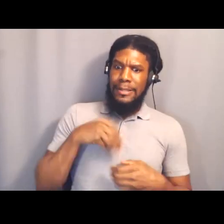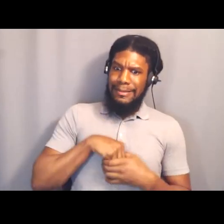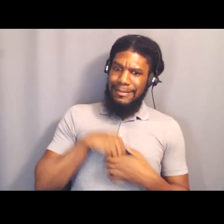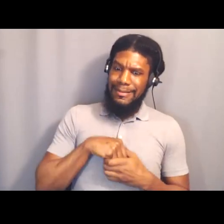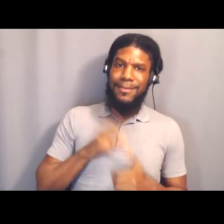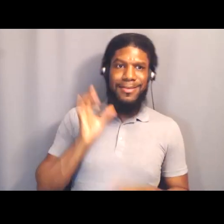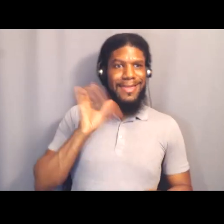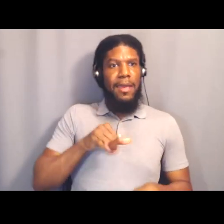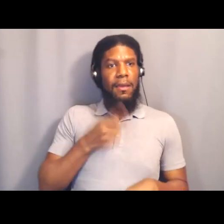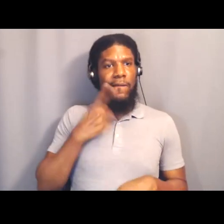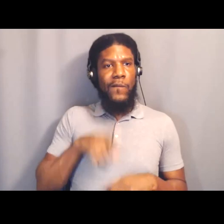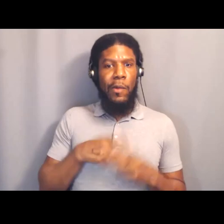in small places as well.